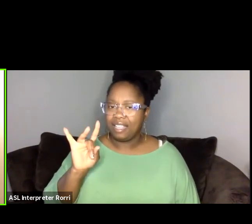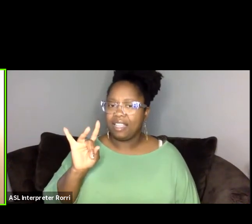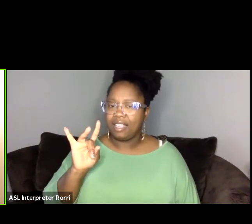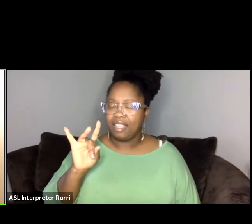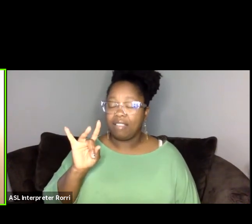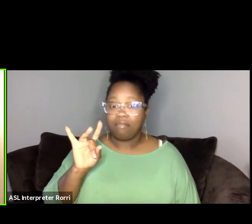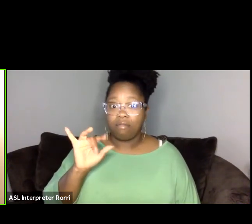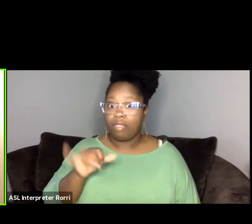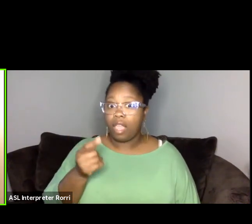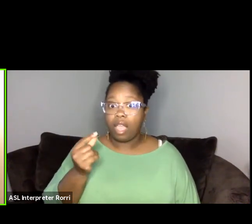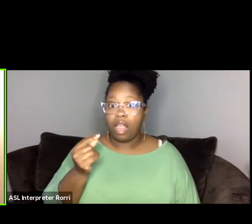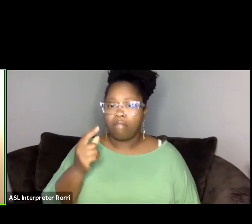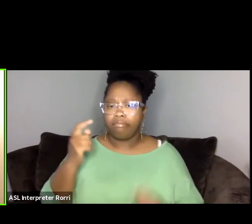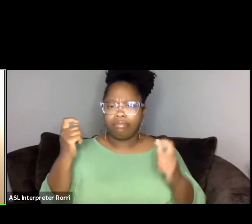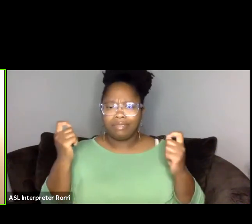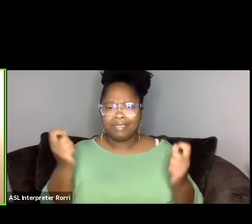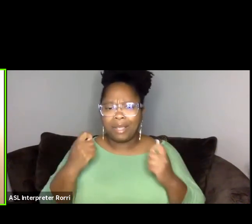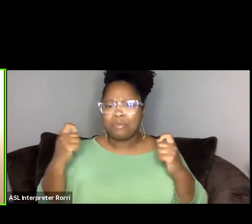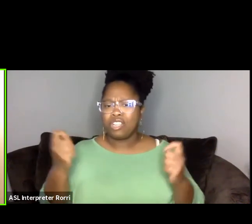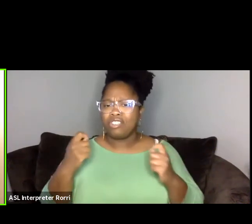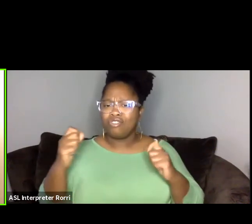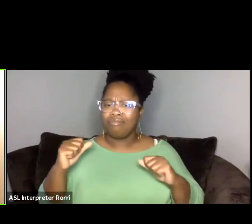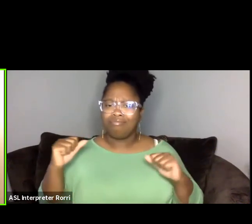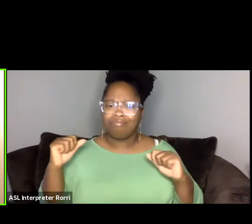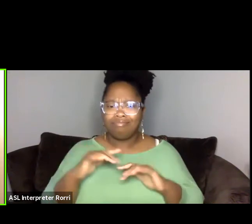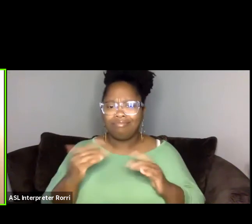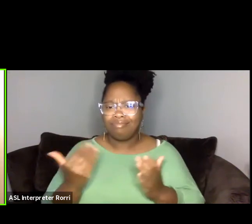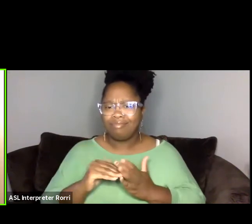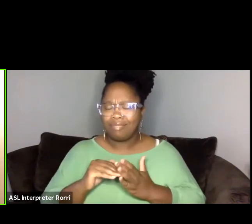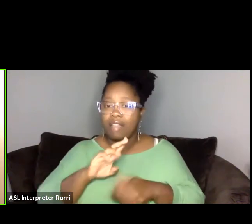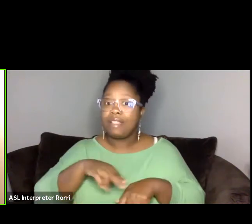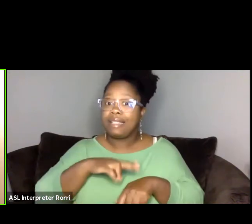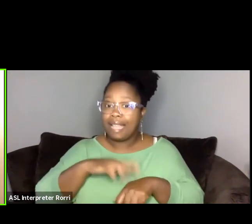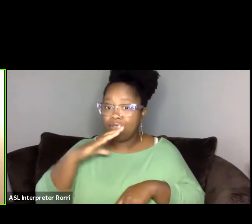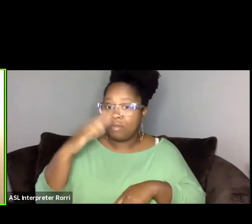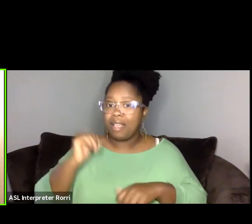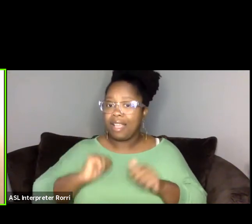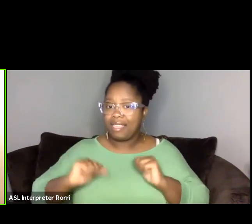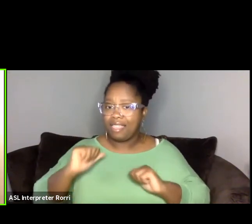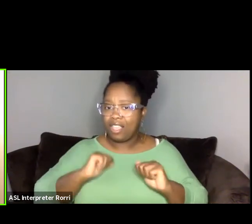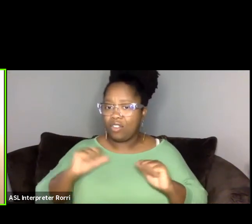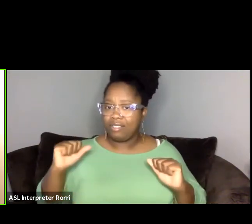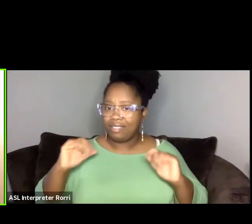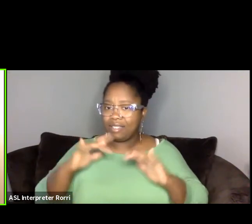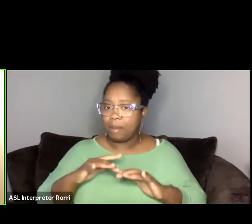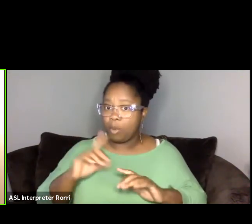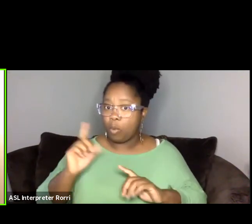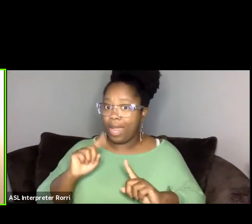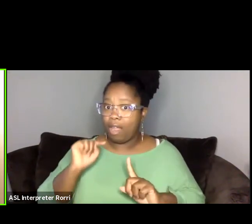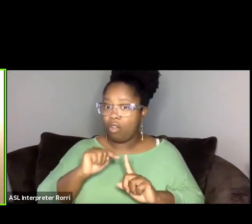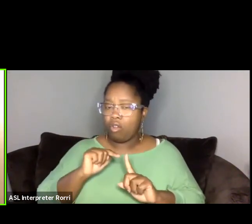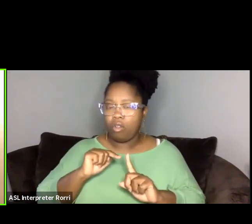and reconvening of the National Black Theater Summit that legendary playwright August Wilson hosted